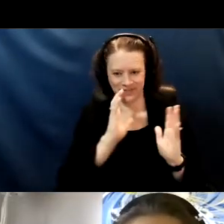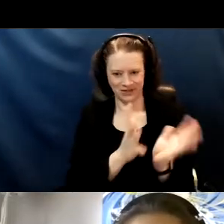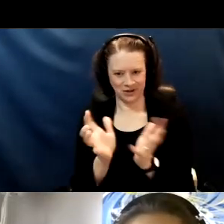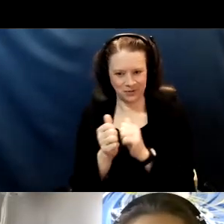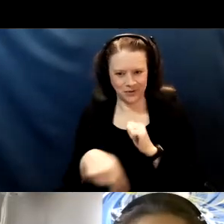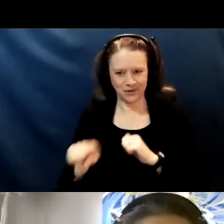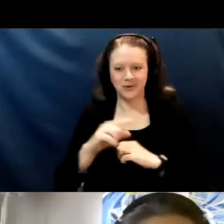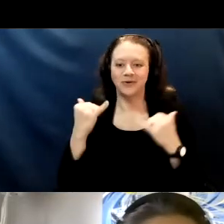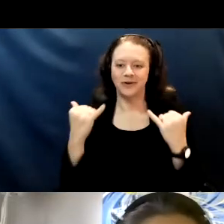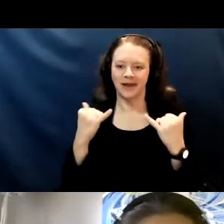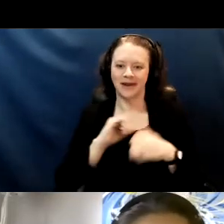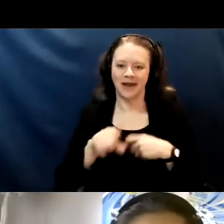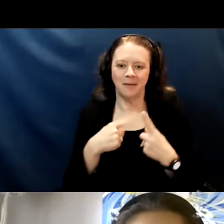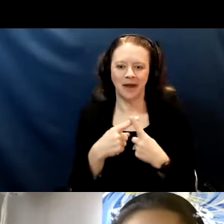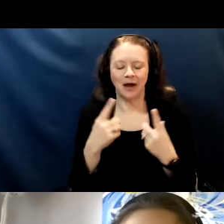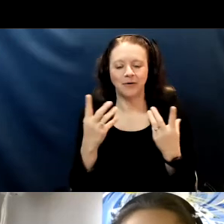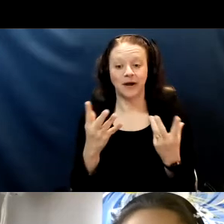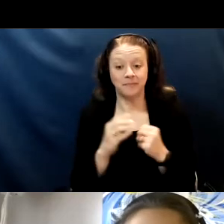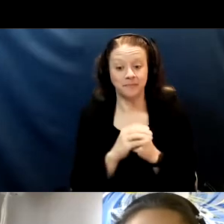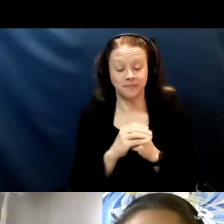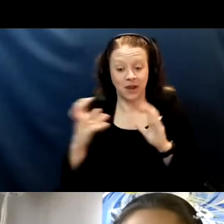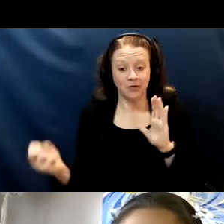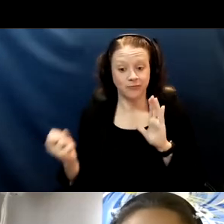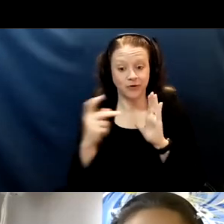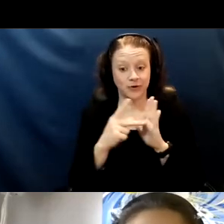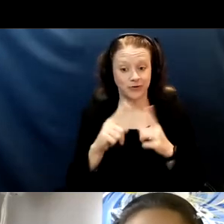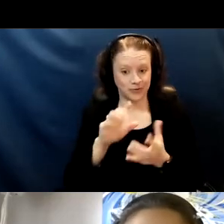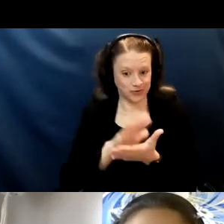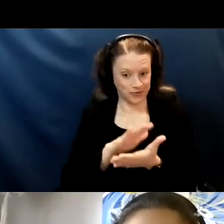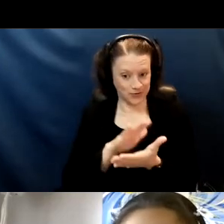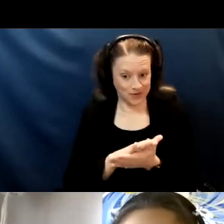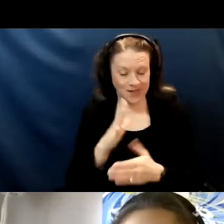about a return to school and about the COVID vaccine.